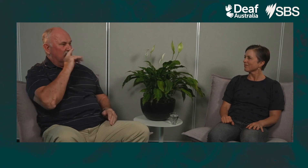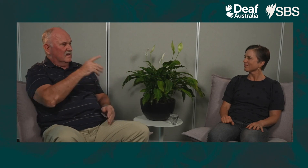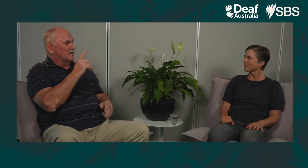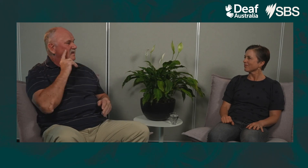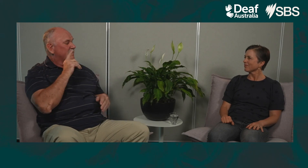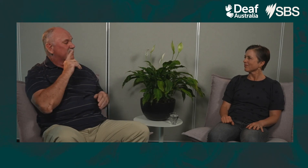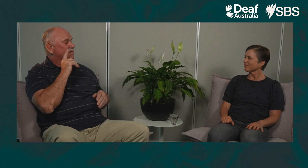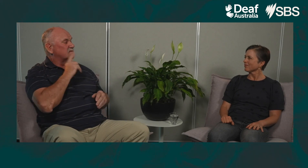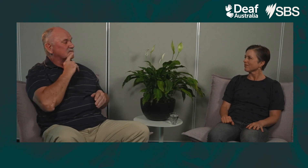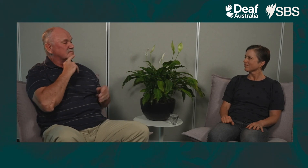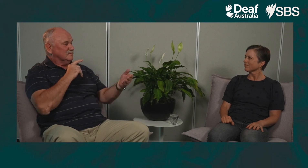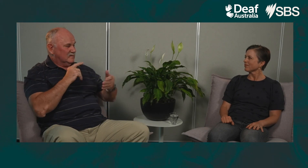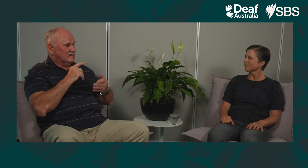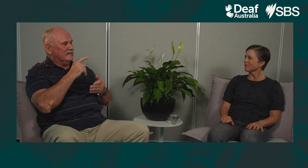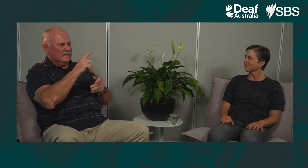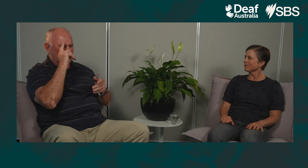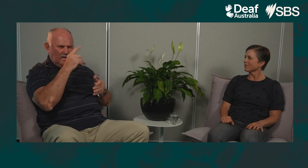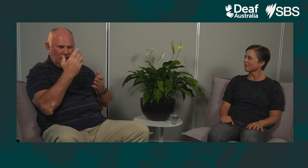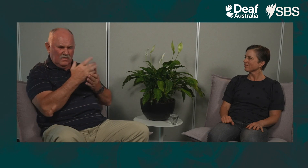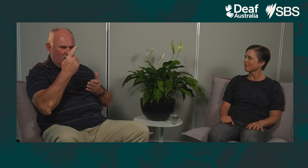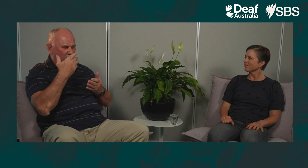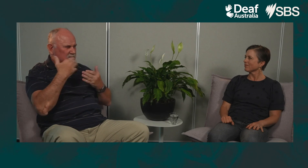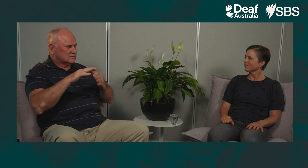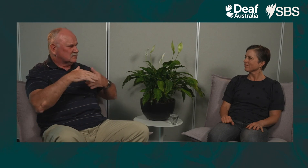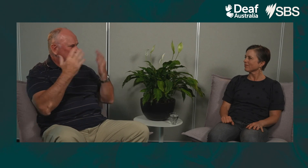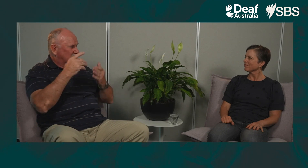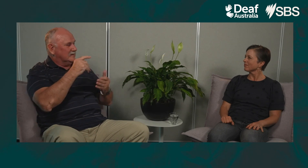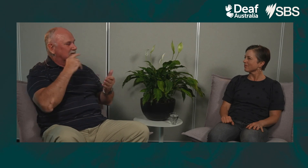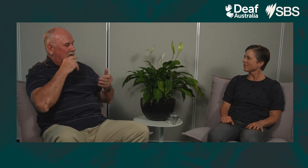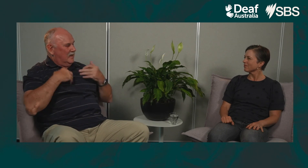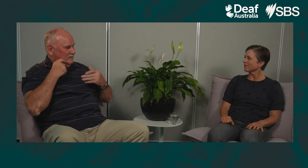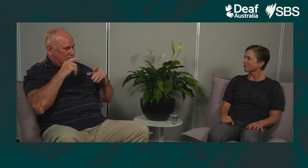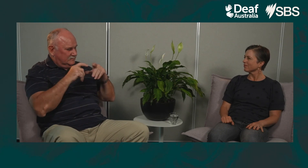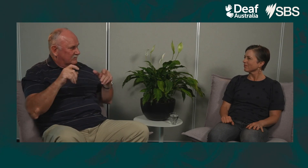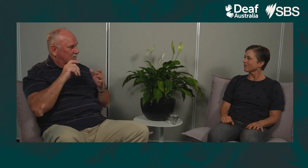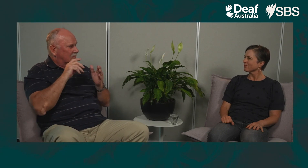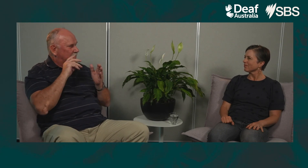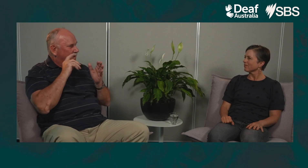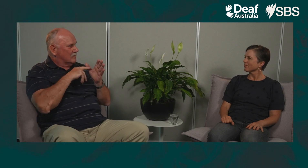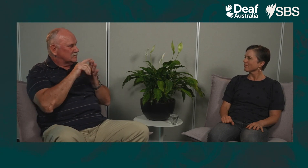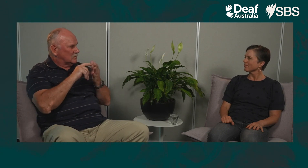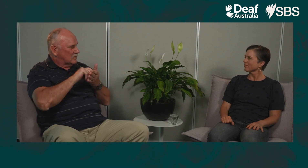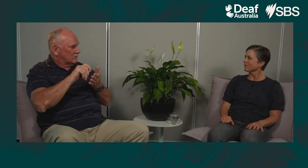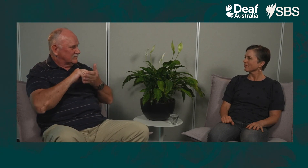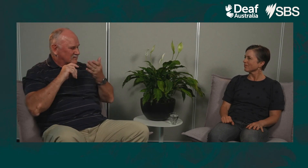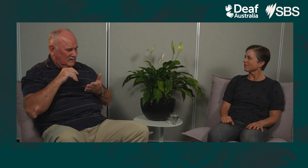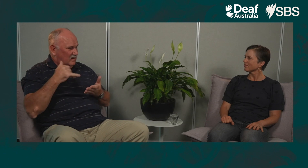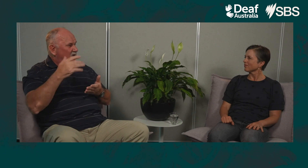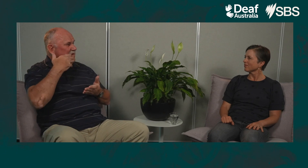and I think I must have been on a hot day, and he went to retrieve the note,